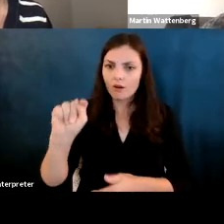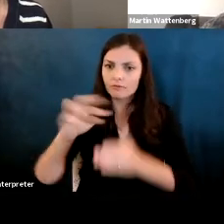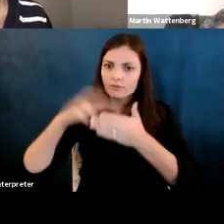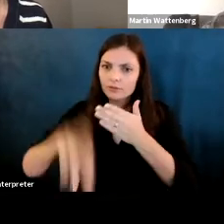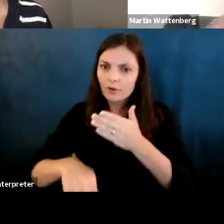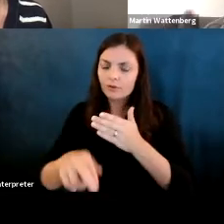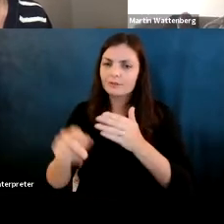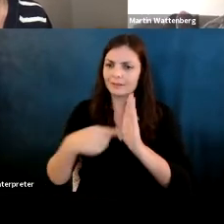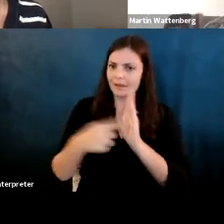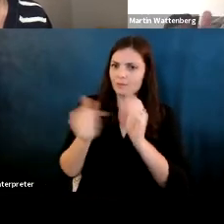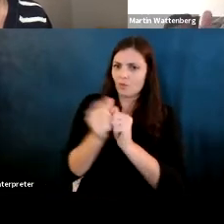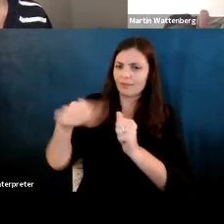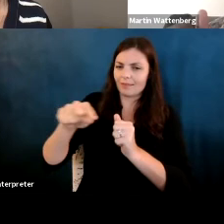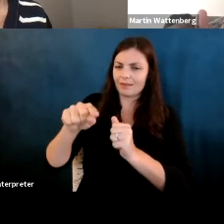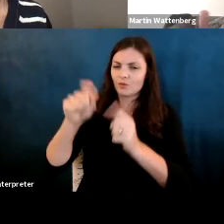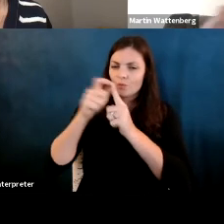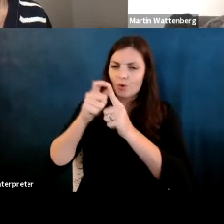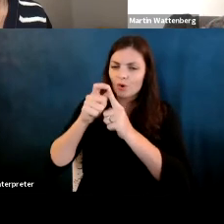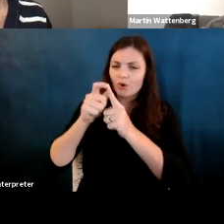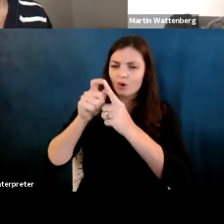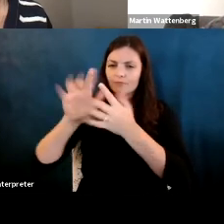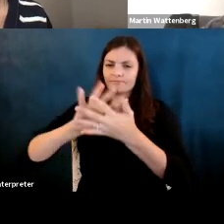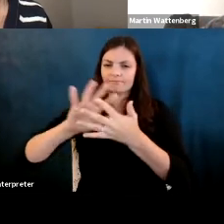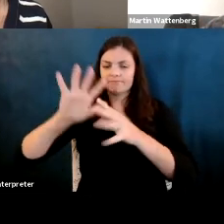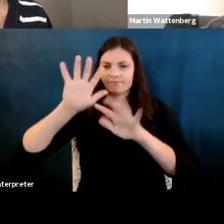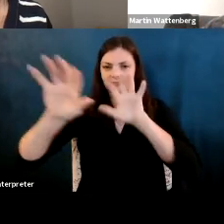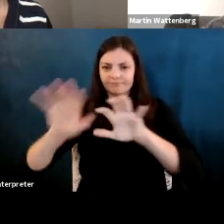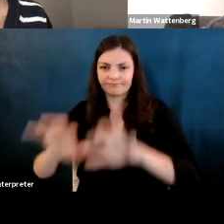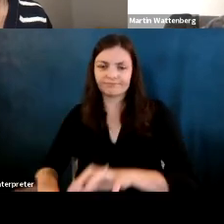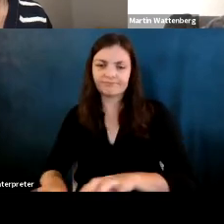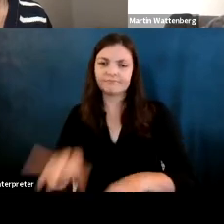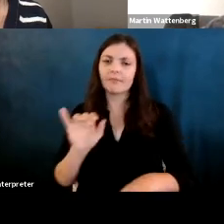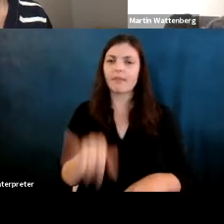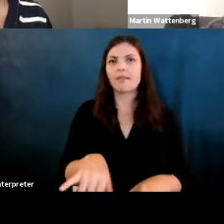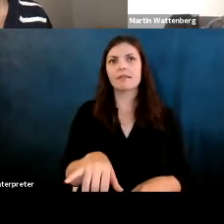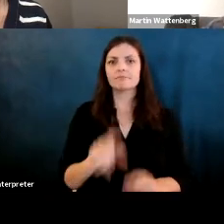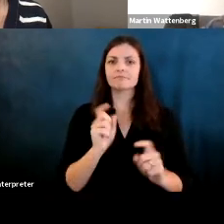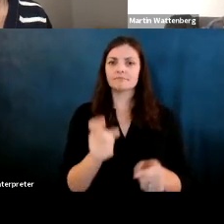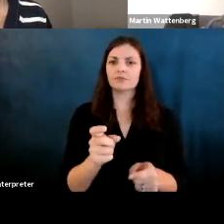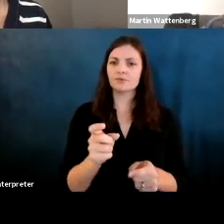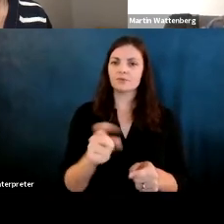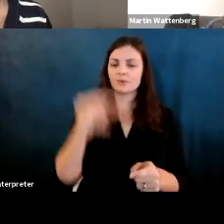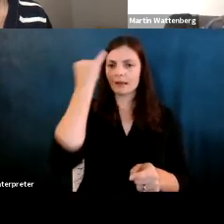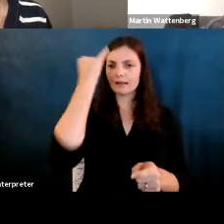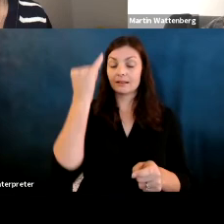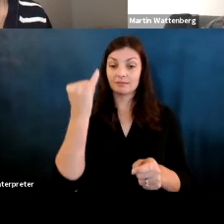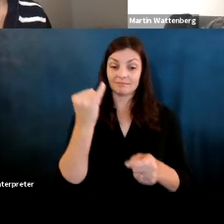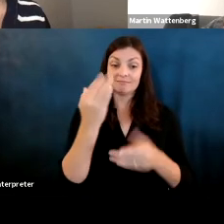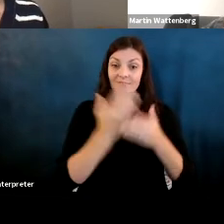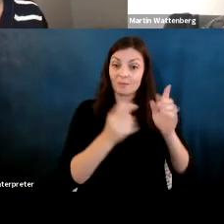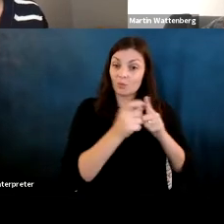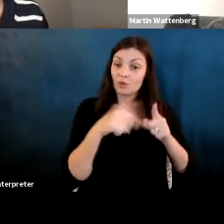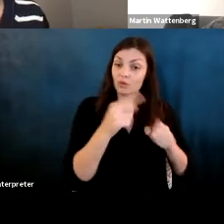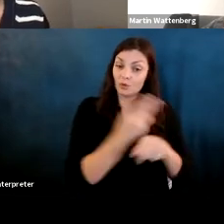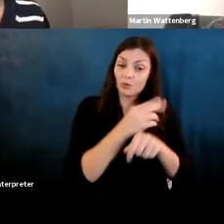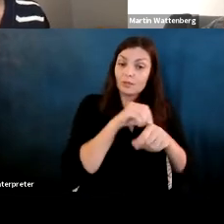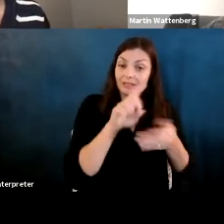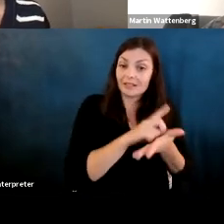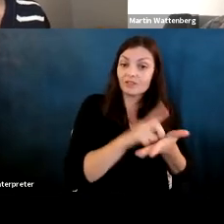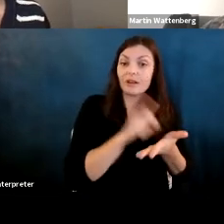Martin Wattenberg: If nothing else, that gives you a kind of orientation that a lot of the information you get in the dictionary is embedded, but I would argue you're actually getting even more permission.